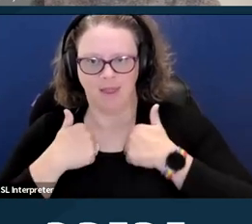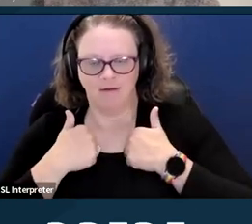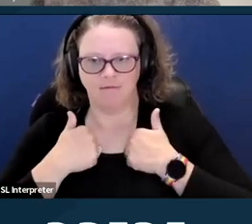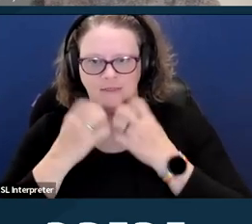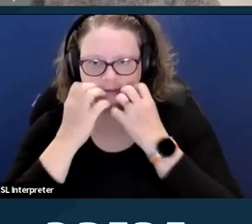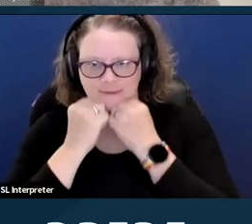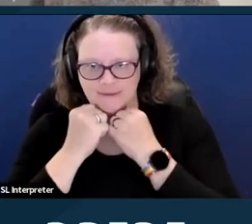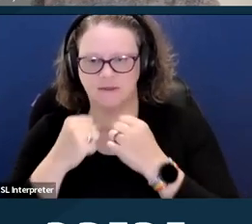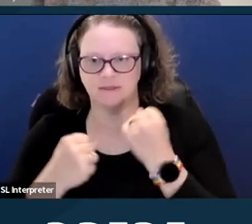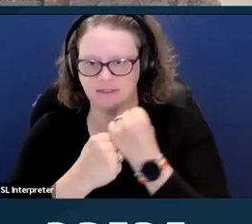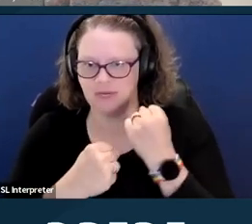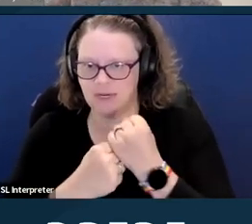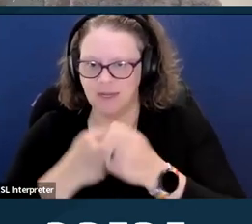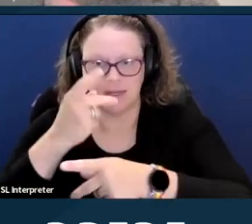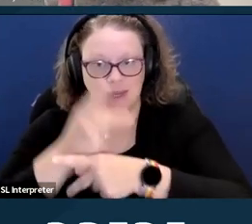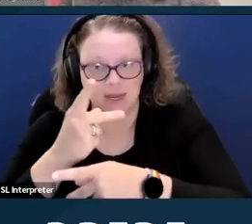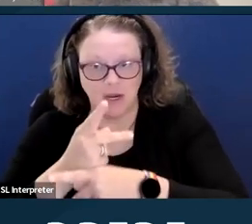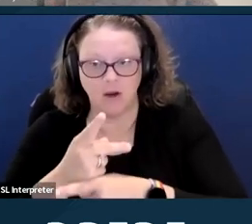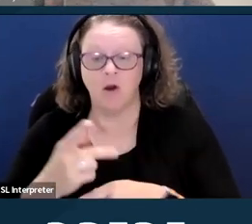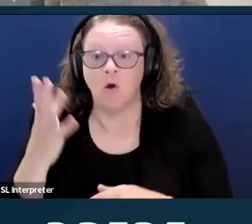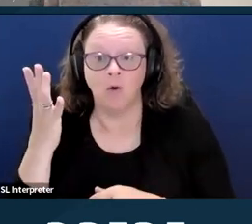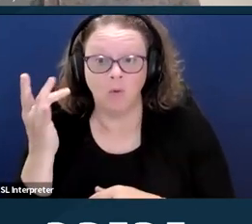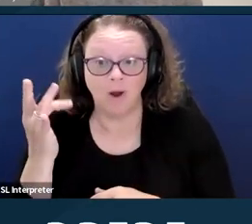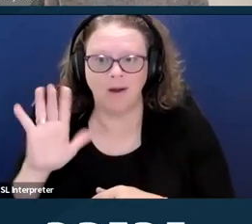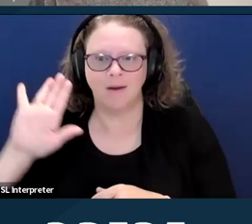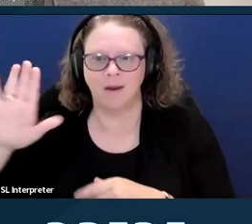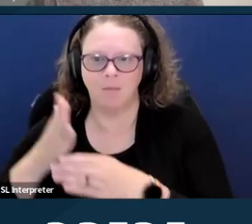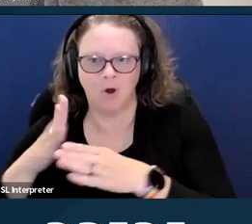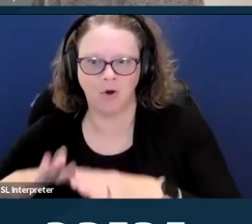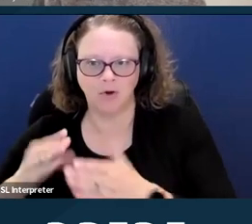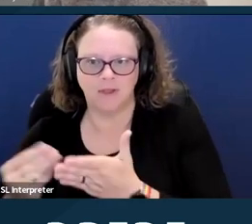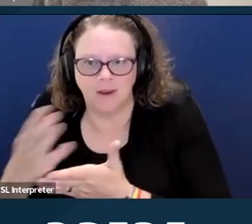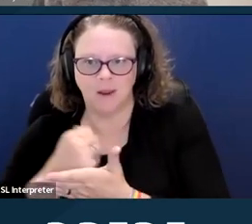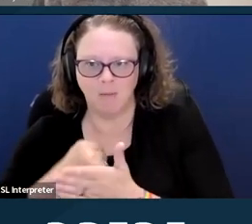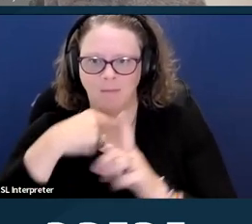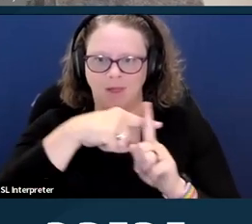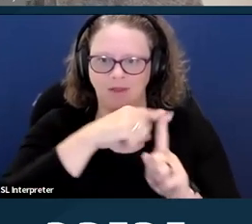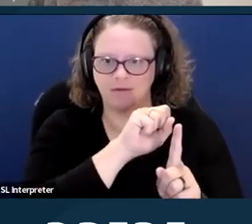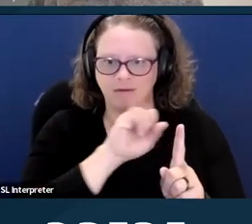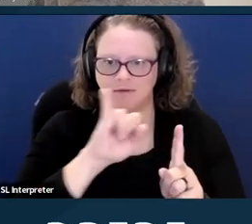because with their partner's income, they would no longer be eligible. So people with disabilities